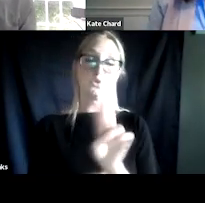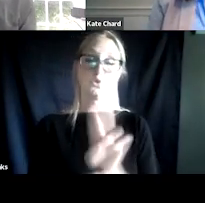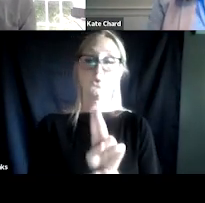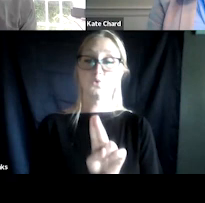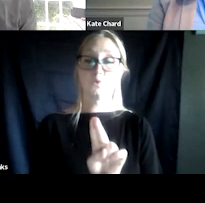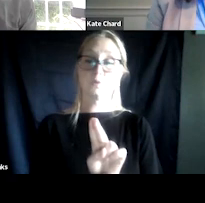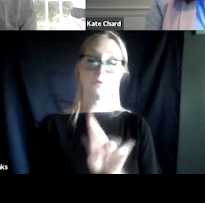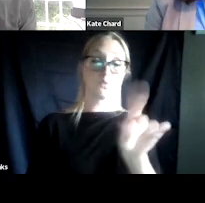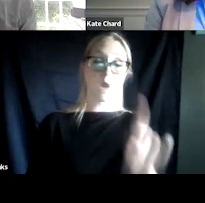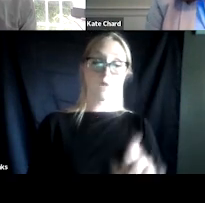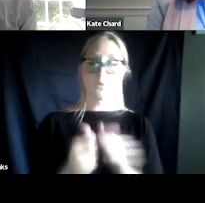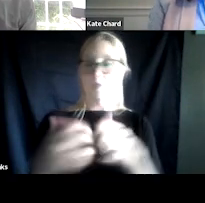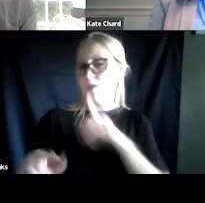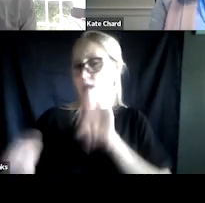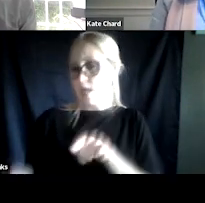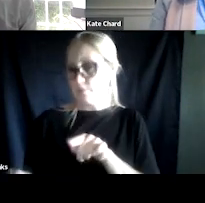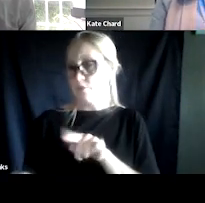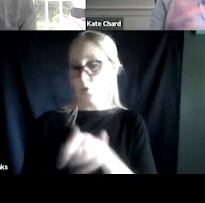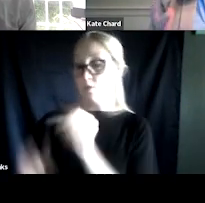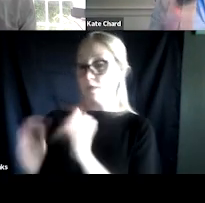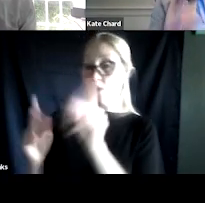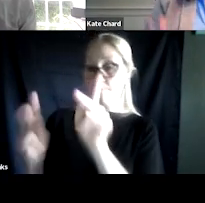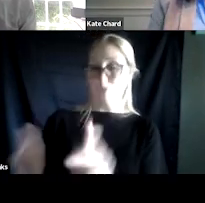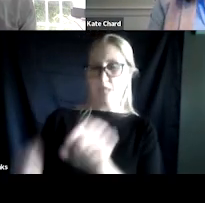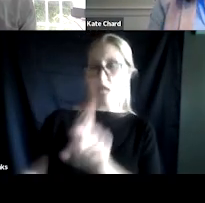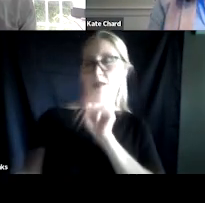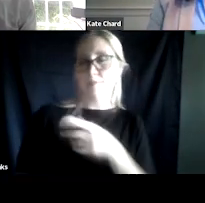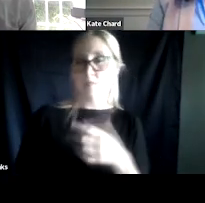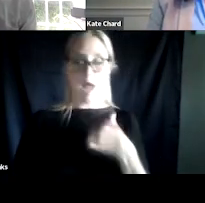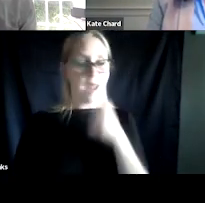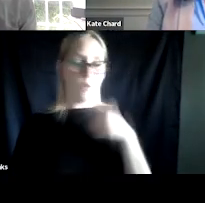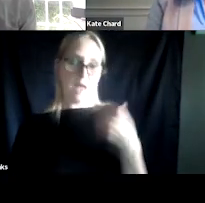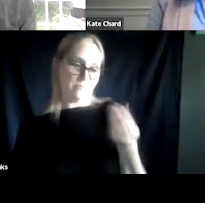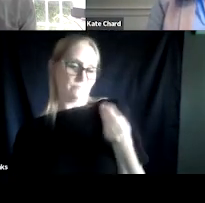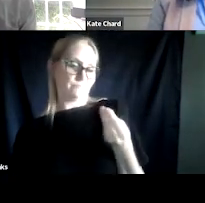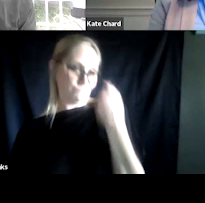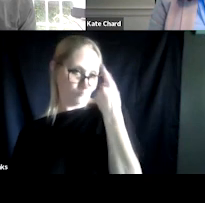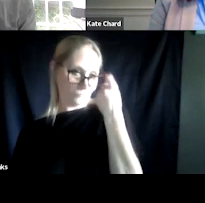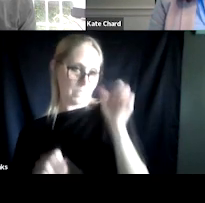other than inside the client where I don't have a preset script where I can use these questions to help